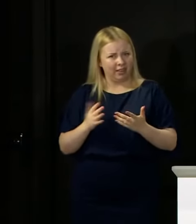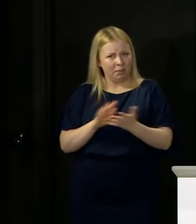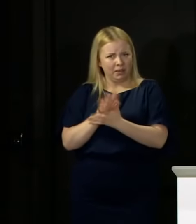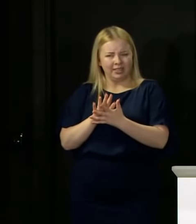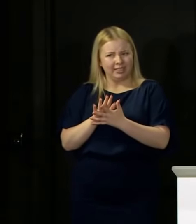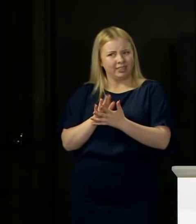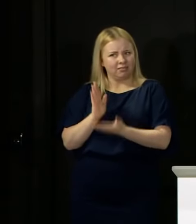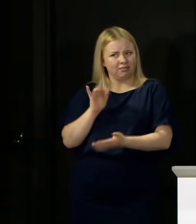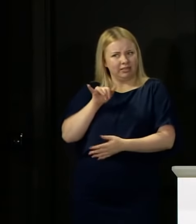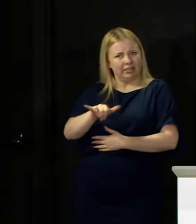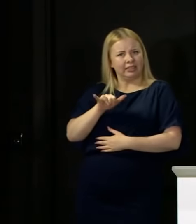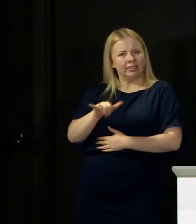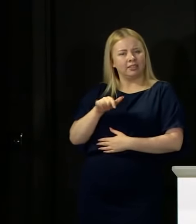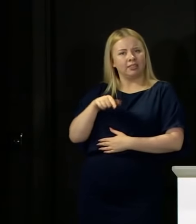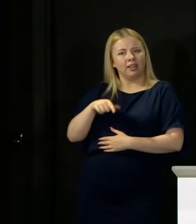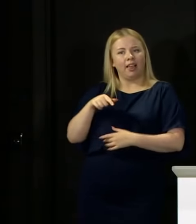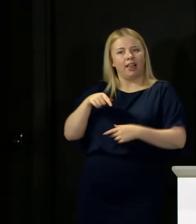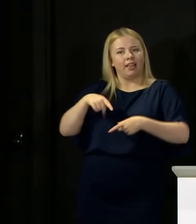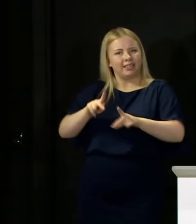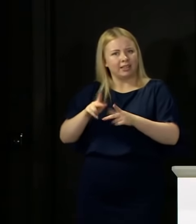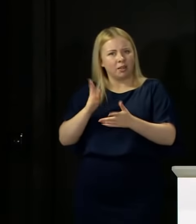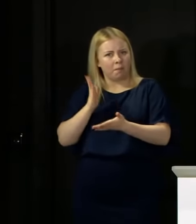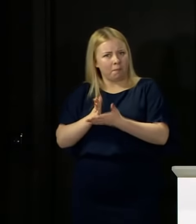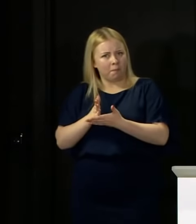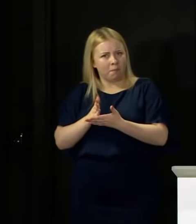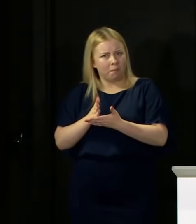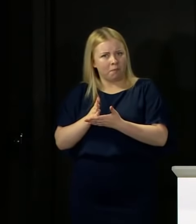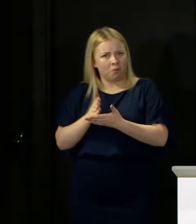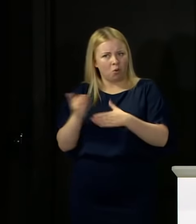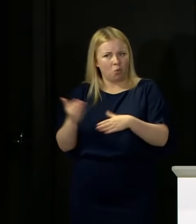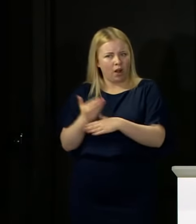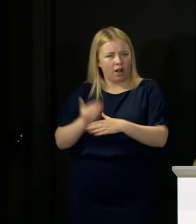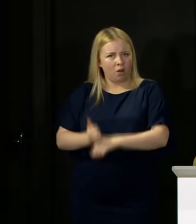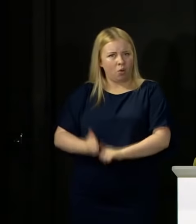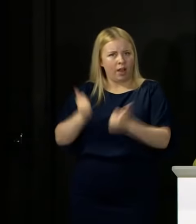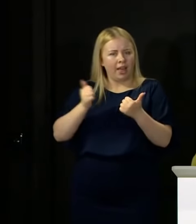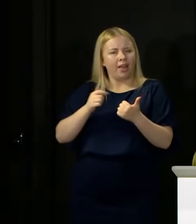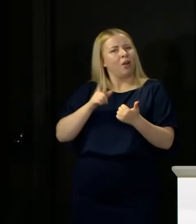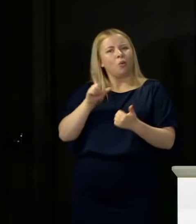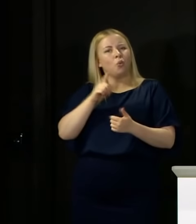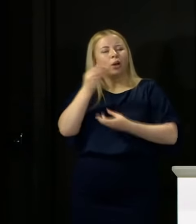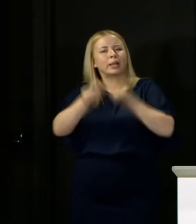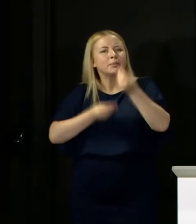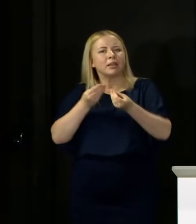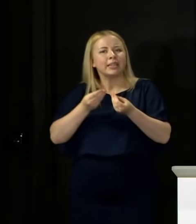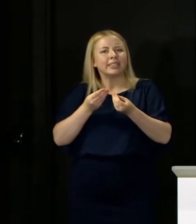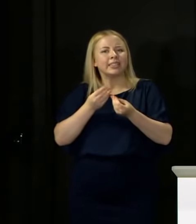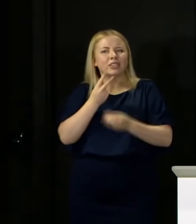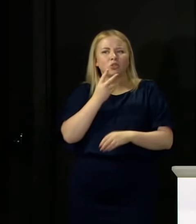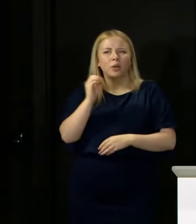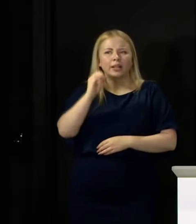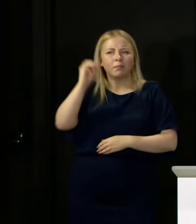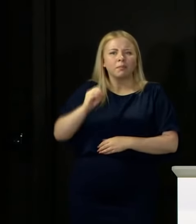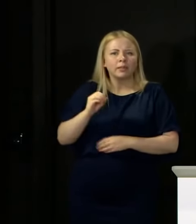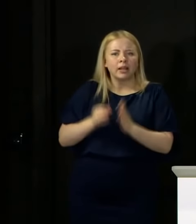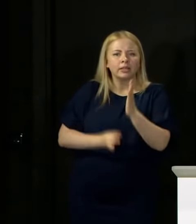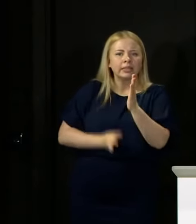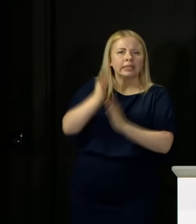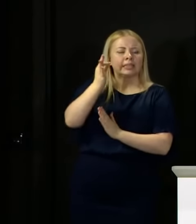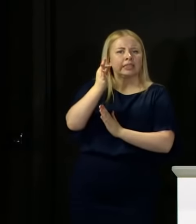Because you would then be asking me what explains that 20 point increase in the space of one year?